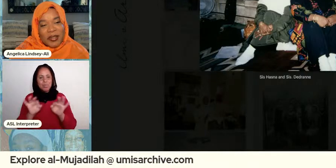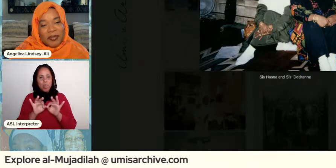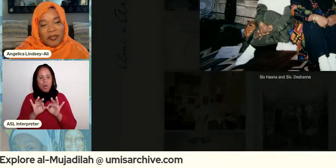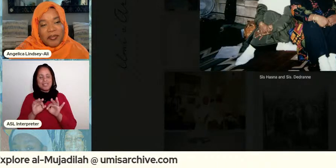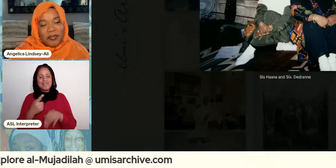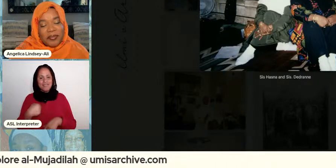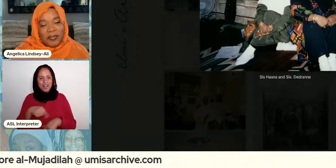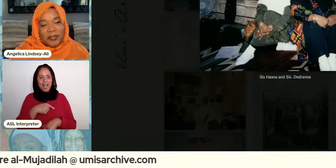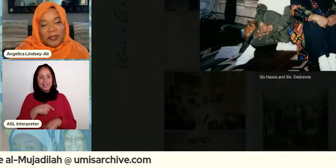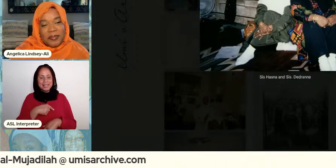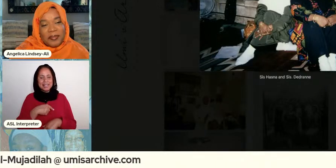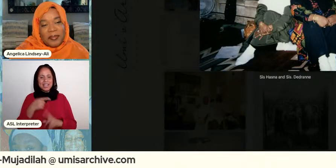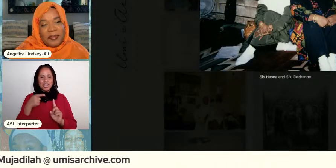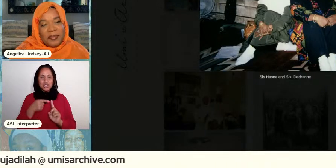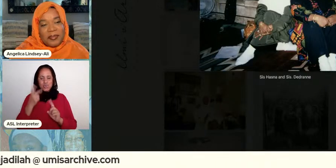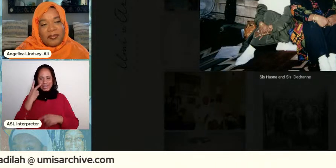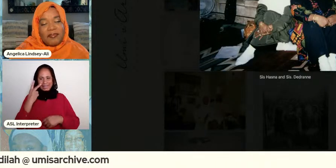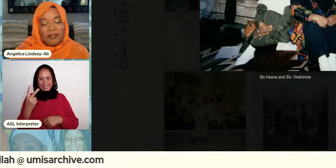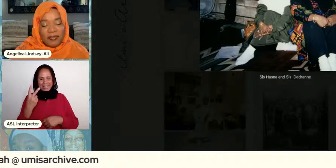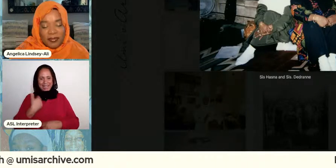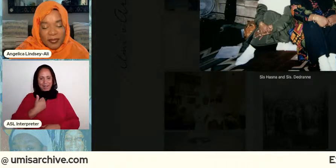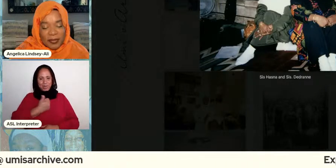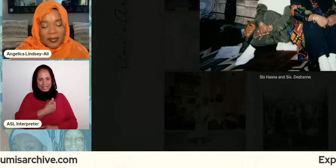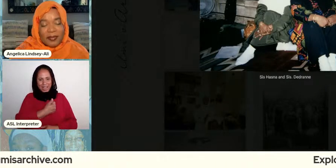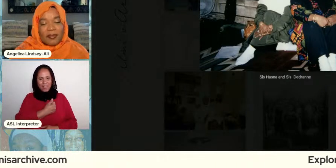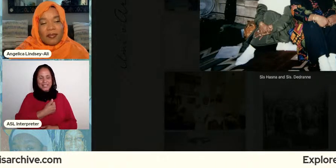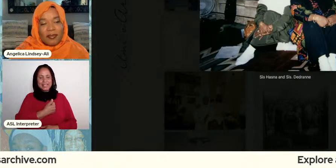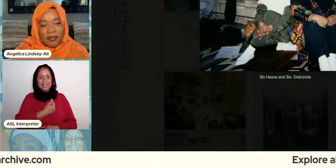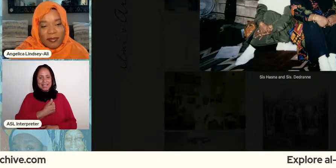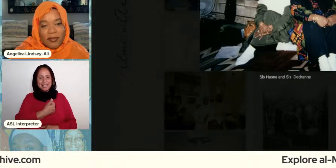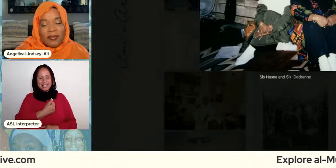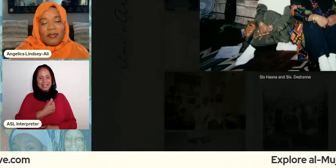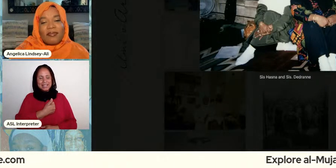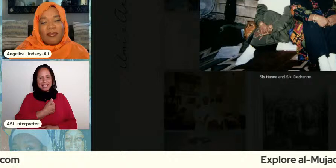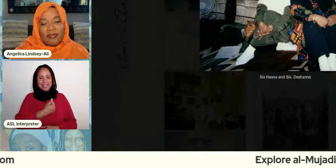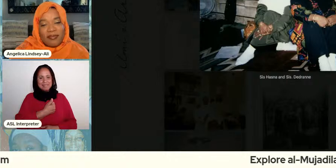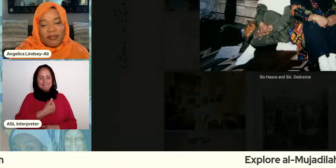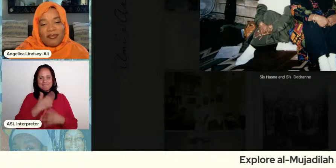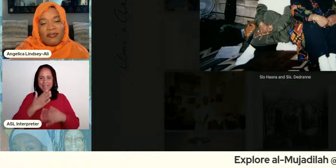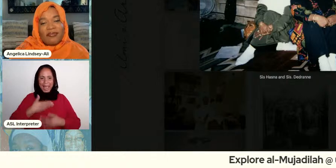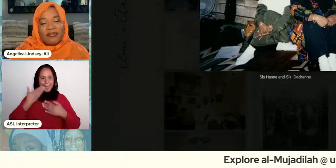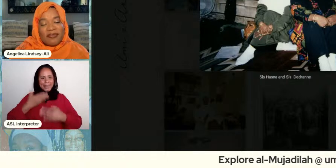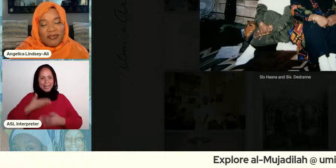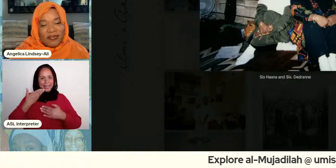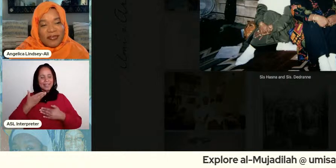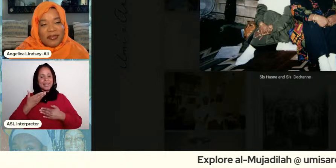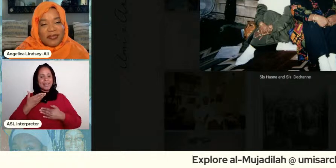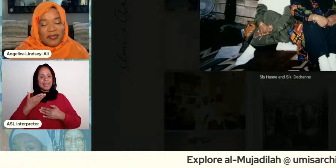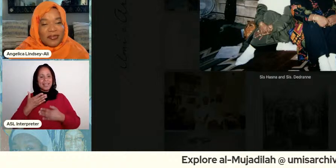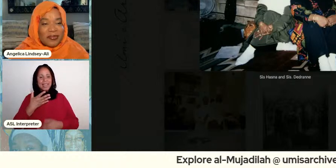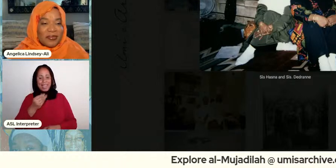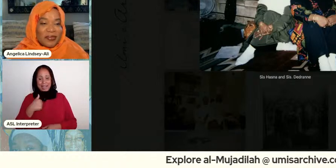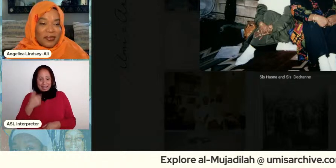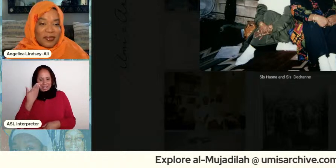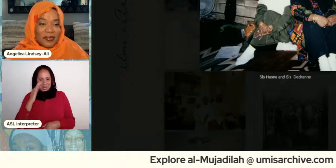to see ourselves as we are in those ways right and i was like i don't even know i haven't caught i